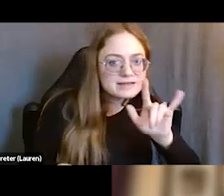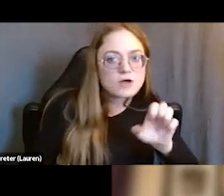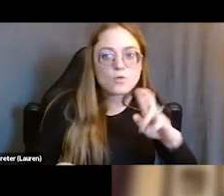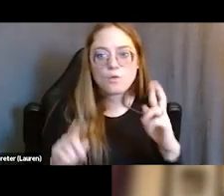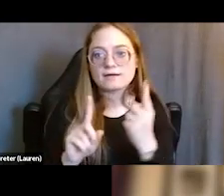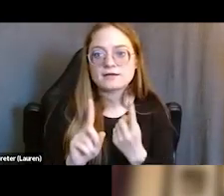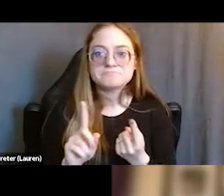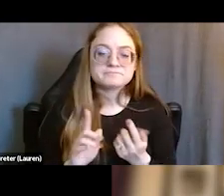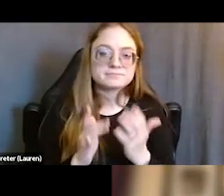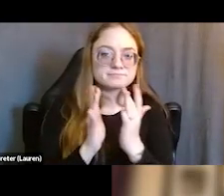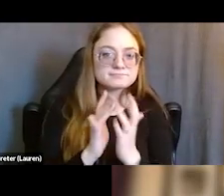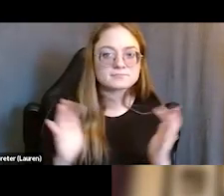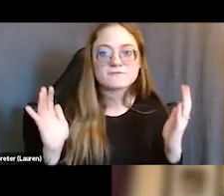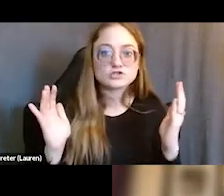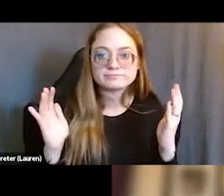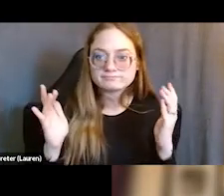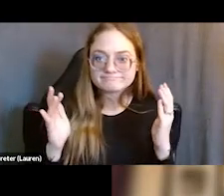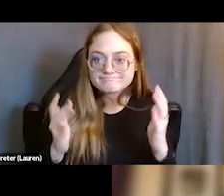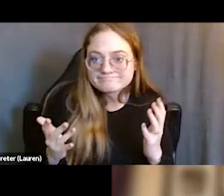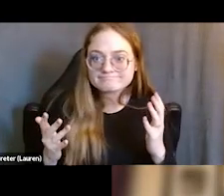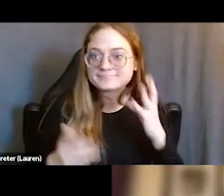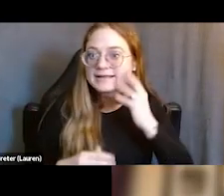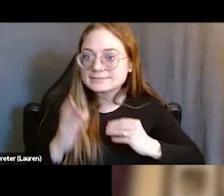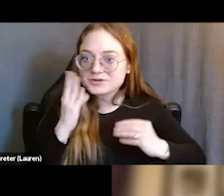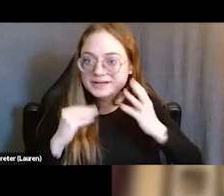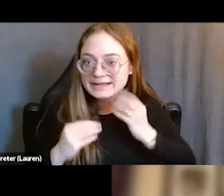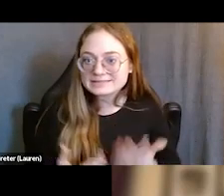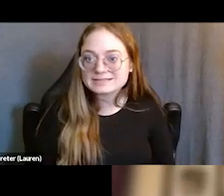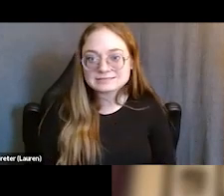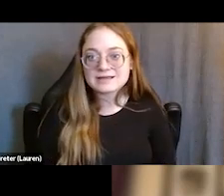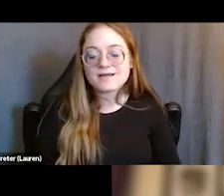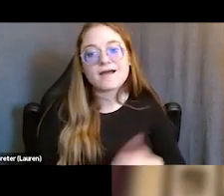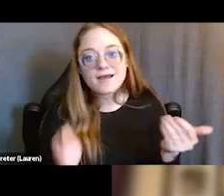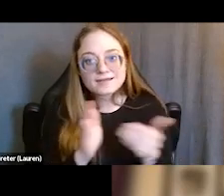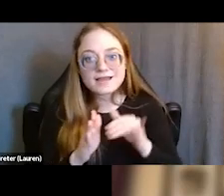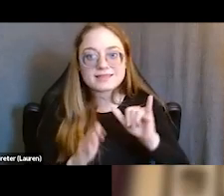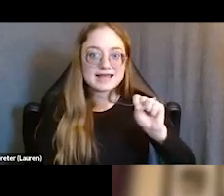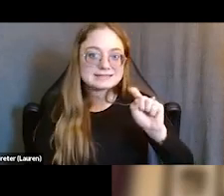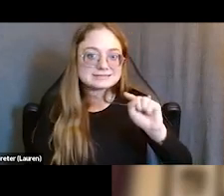which is the shame and stigma that comes with having made a variety of mistakes and being incarcerated.